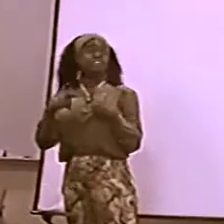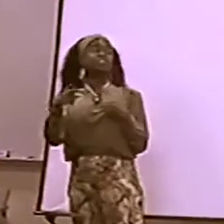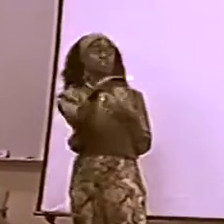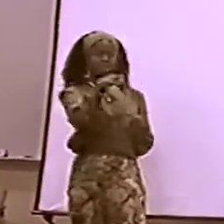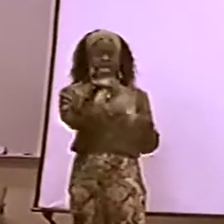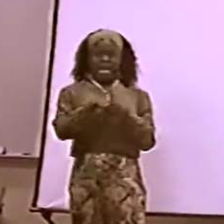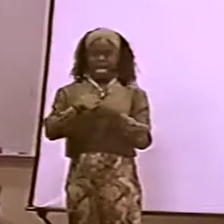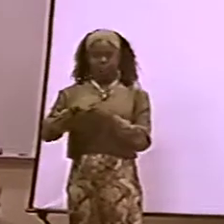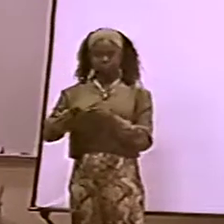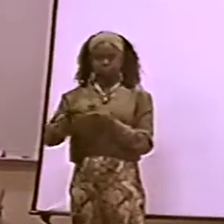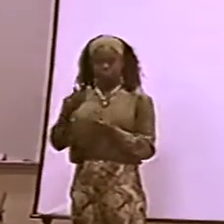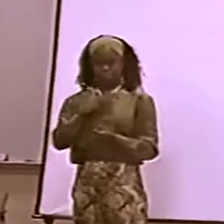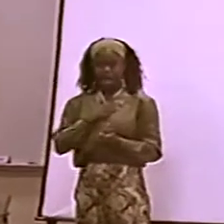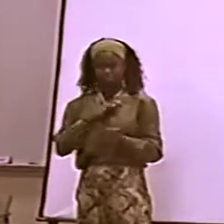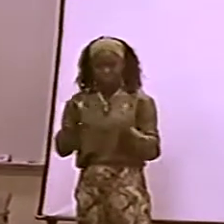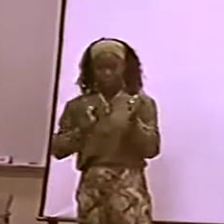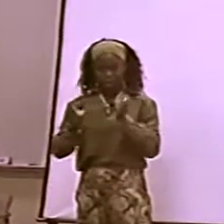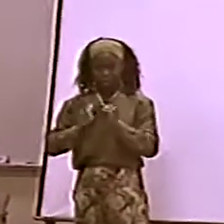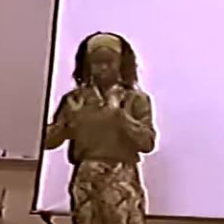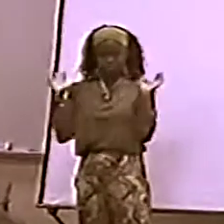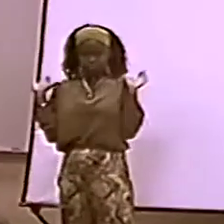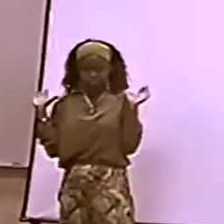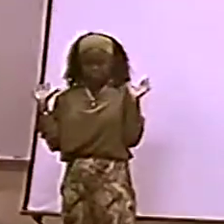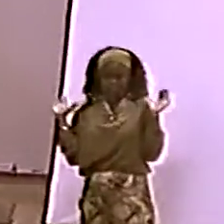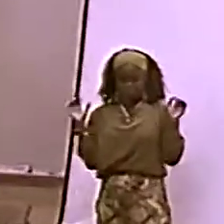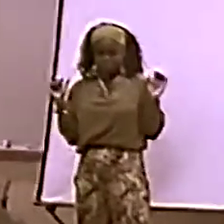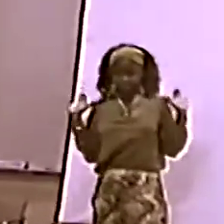AND INCORPORATE THAT INTO OUR PIECE.